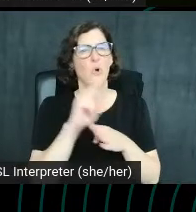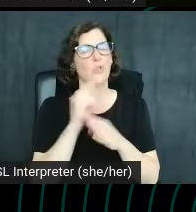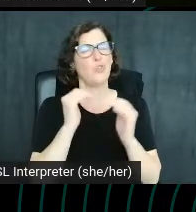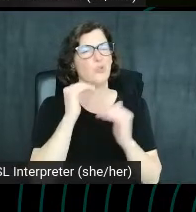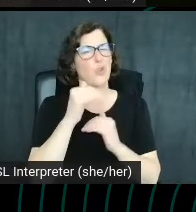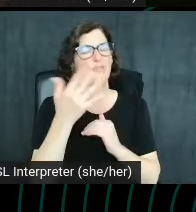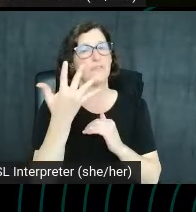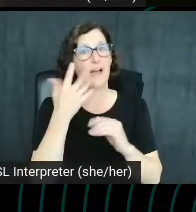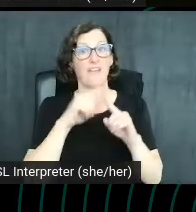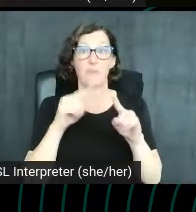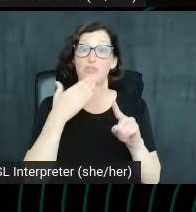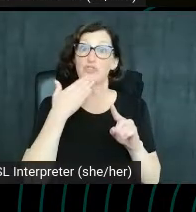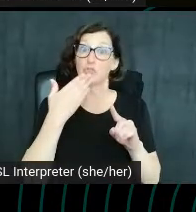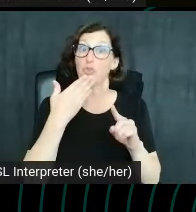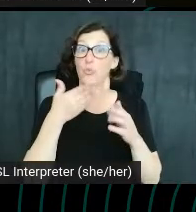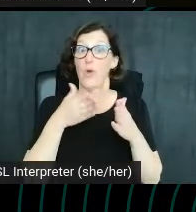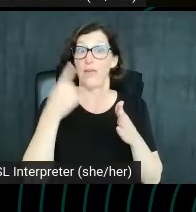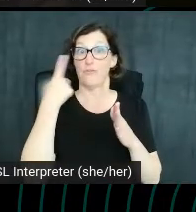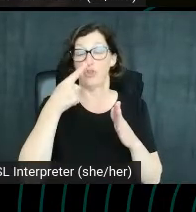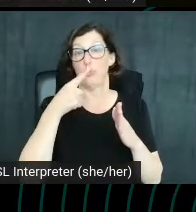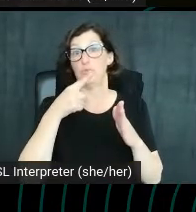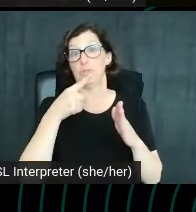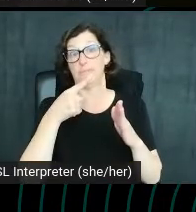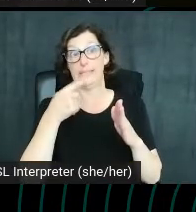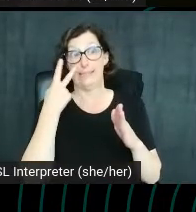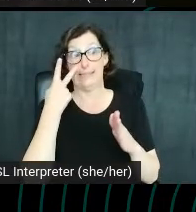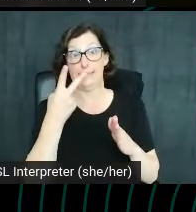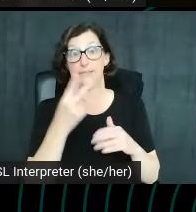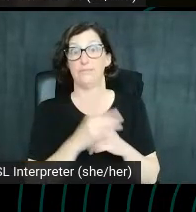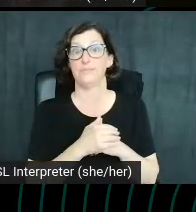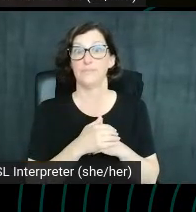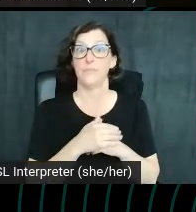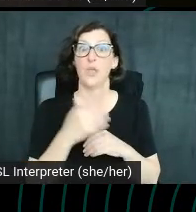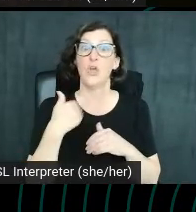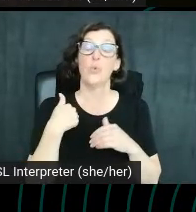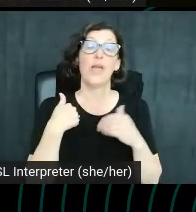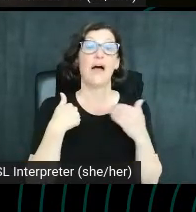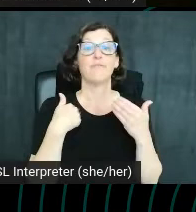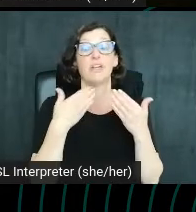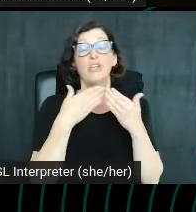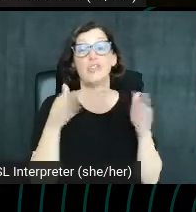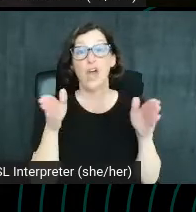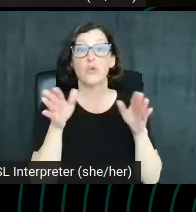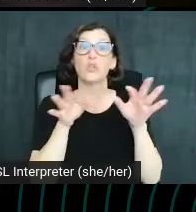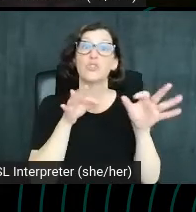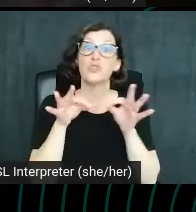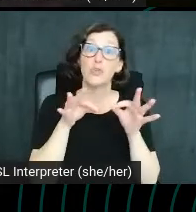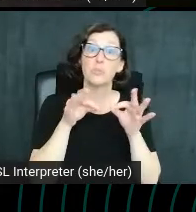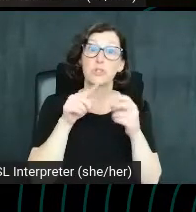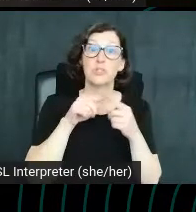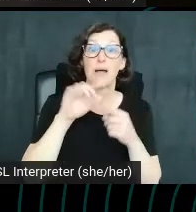good way to make it stand out after that. We've got, you know, general descriptions about the channel and her messaging.